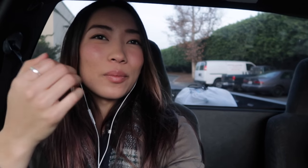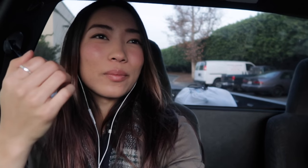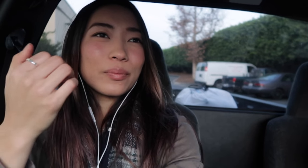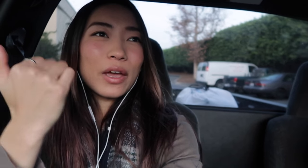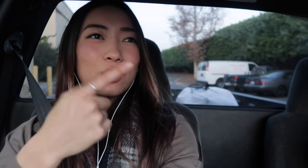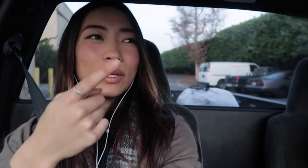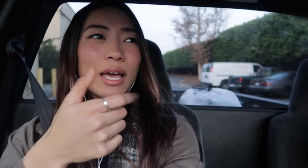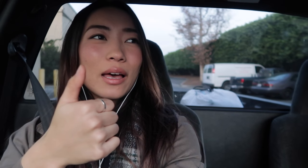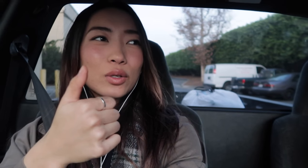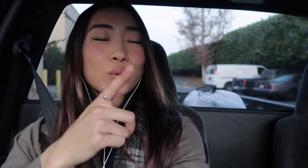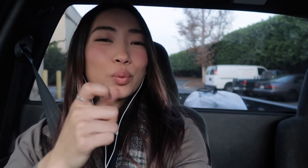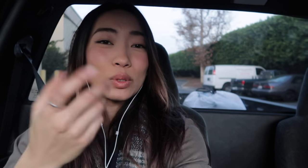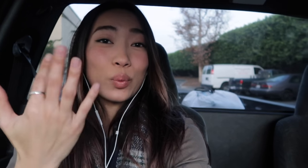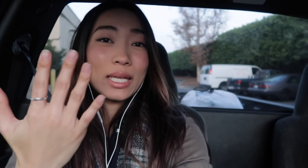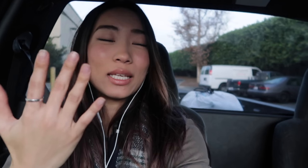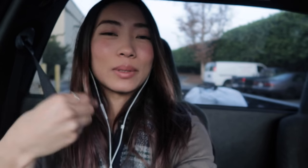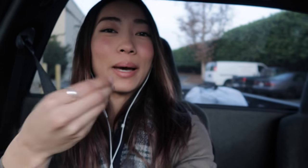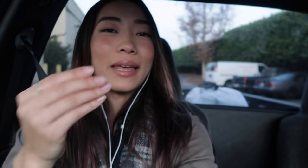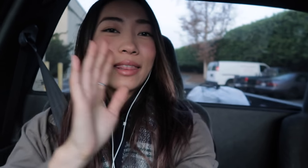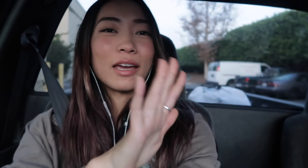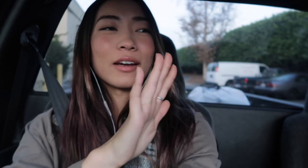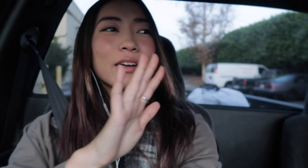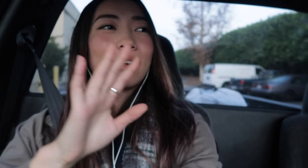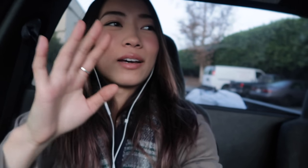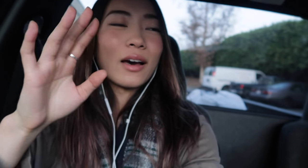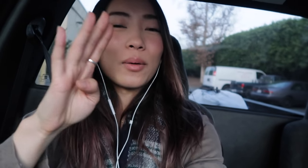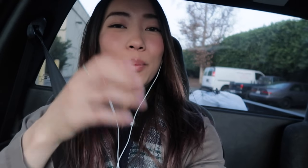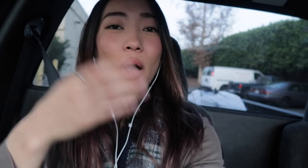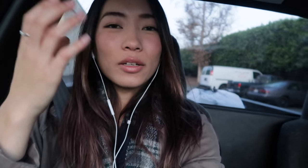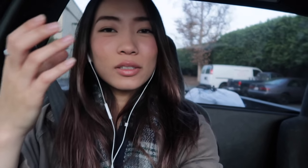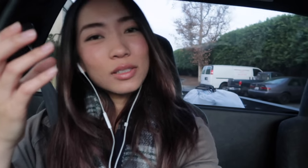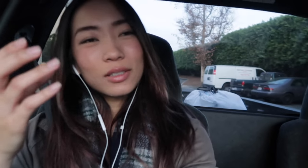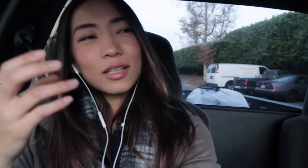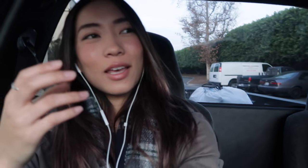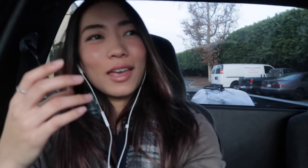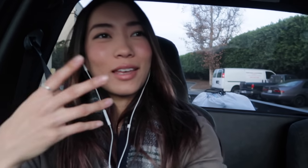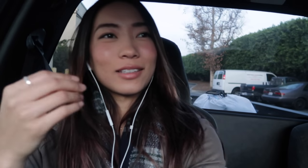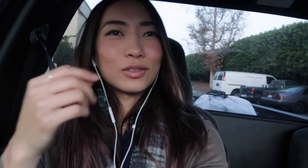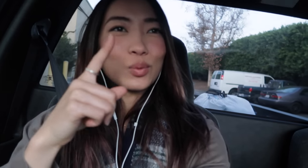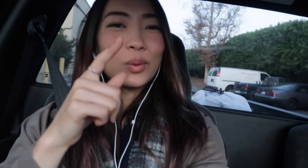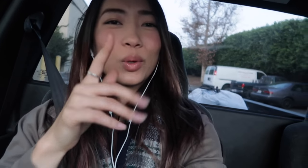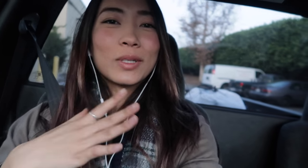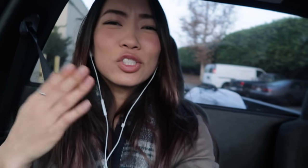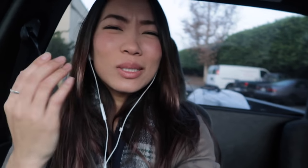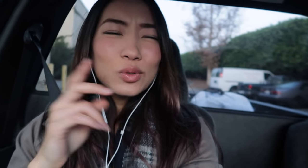everyone who was waiting, to buy their bottles and there's one woman. She seems